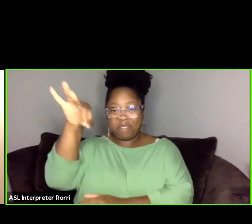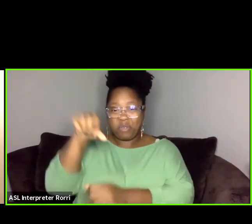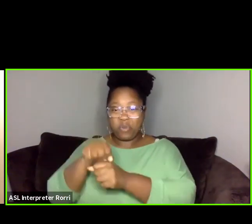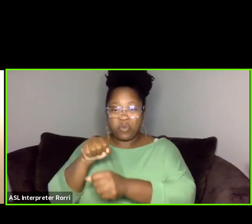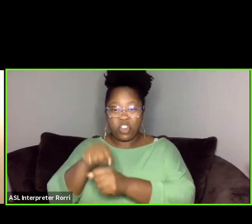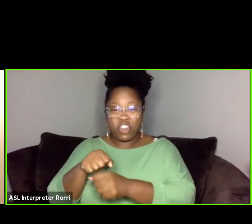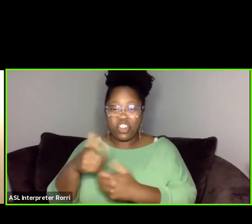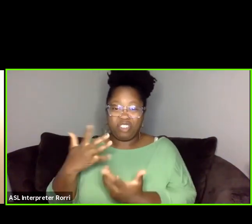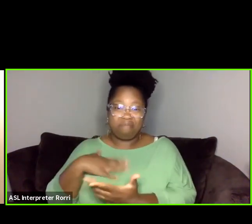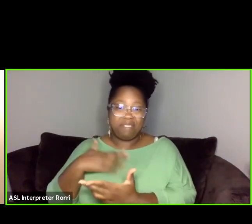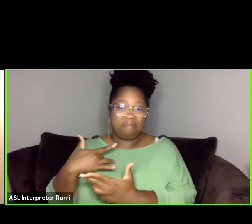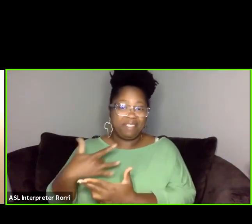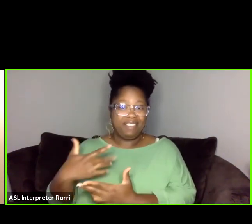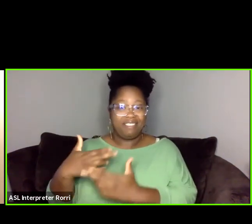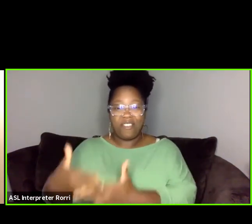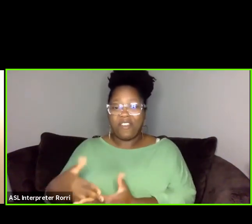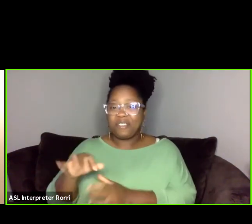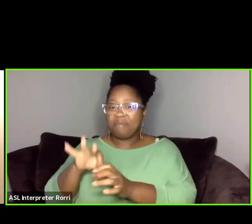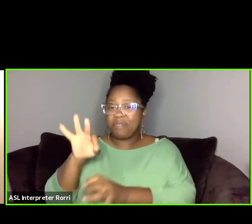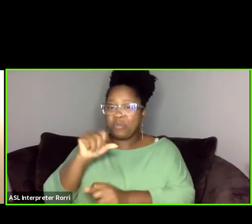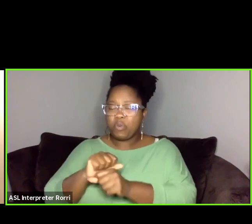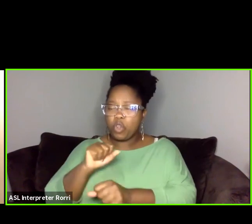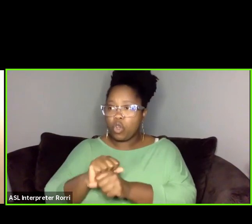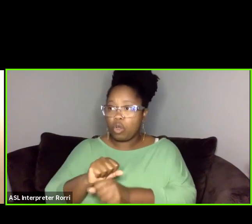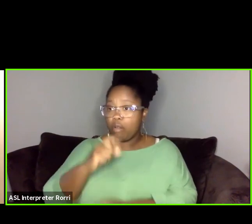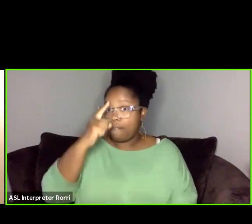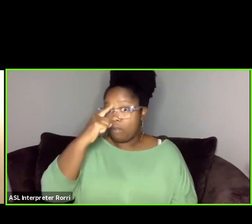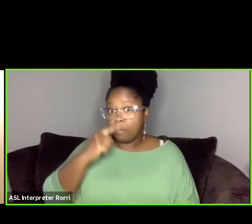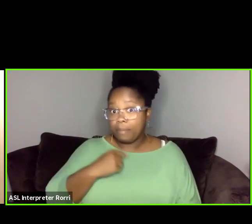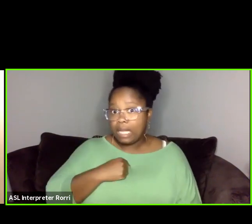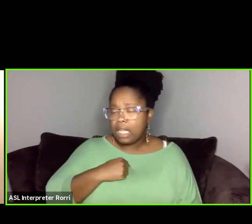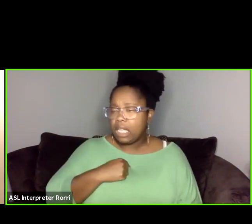It's something for me that's very much rooted in,